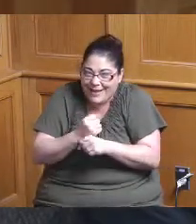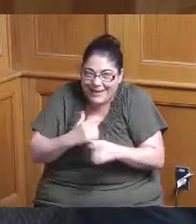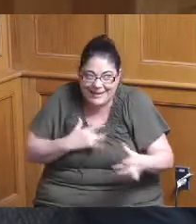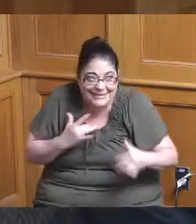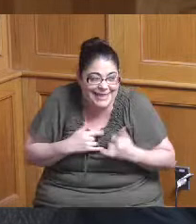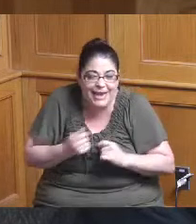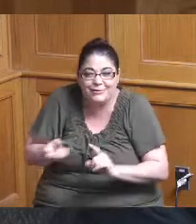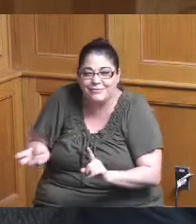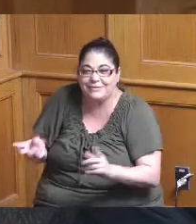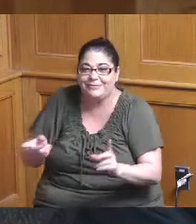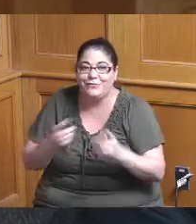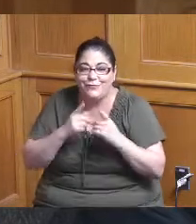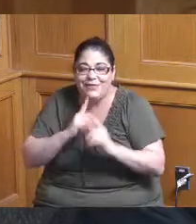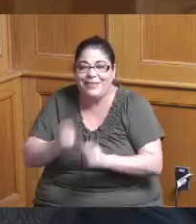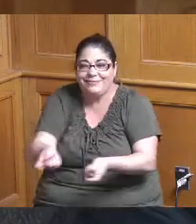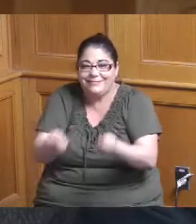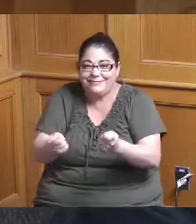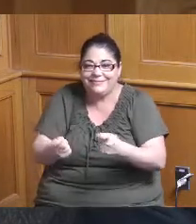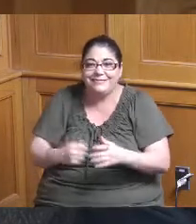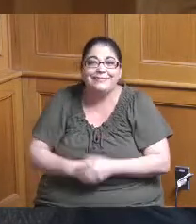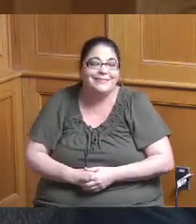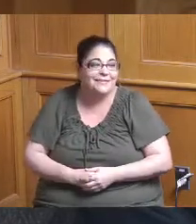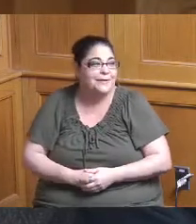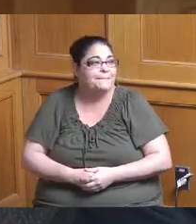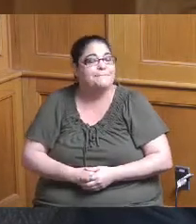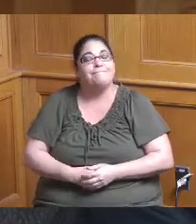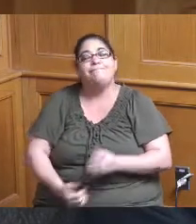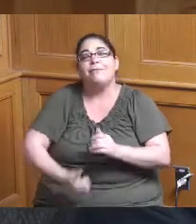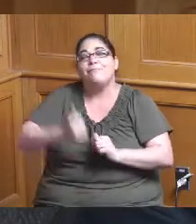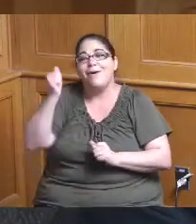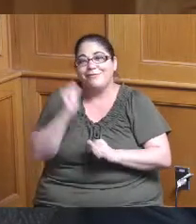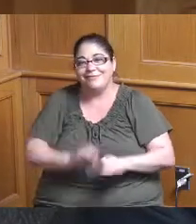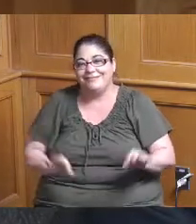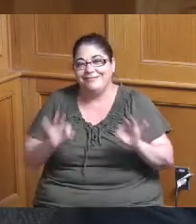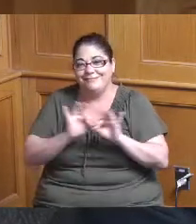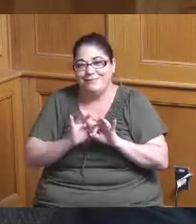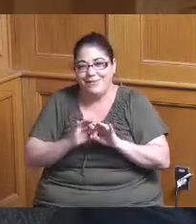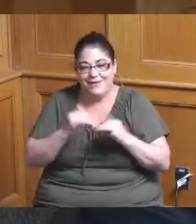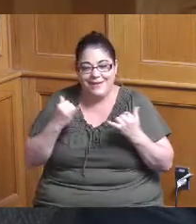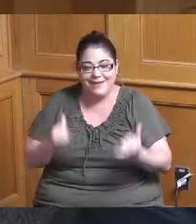we always do but you know what's most impressive I think especially about the fellowship program is